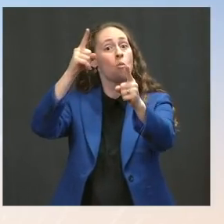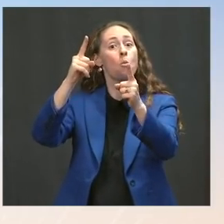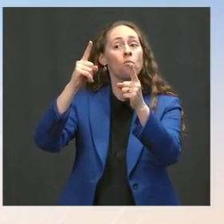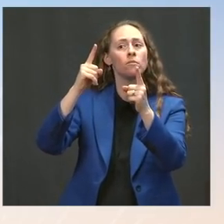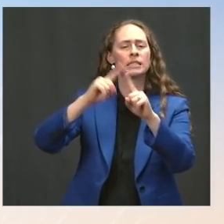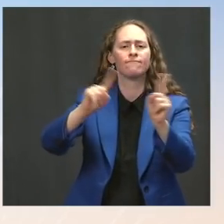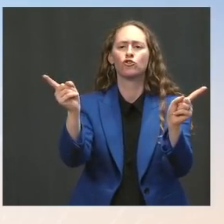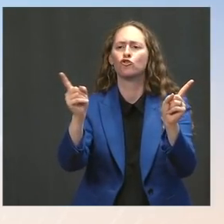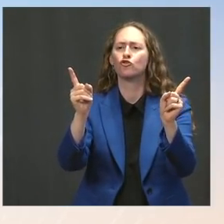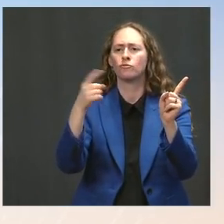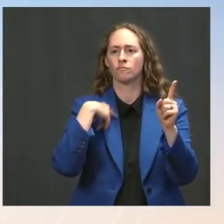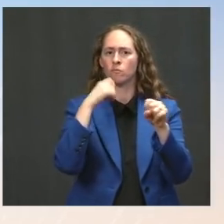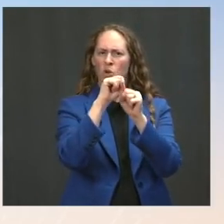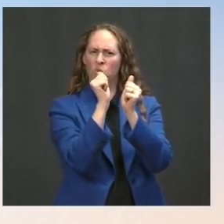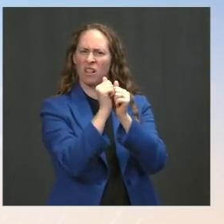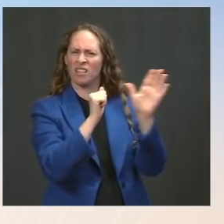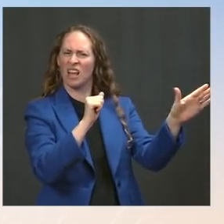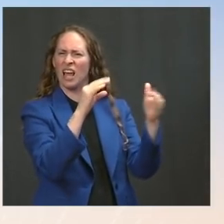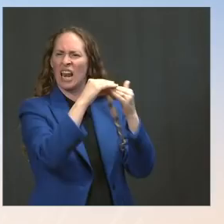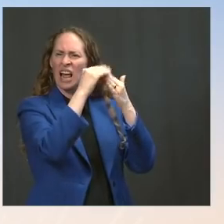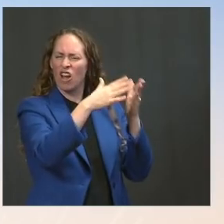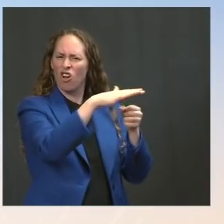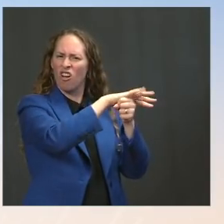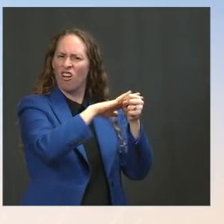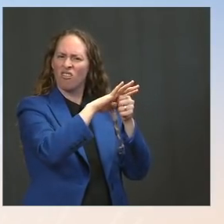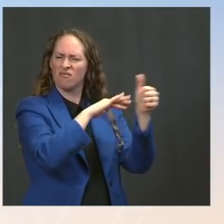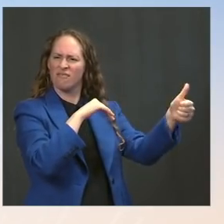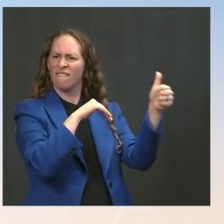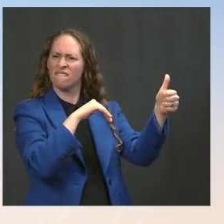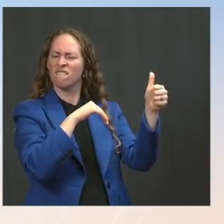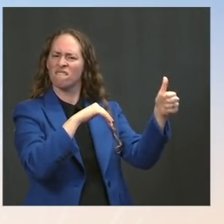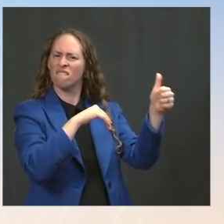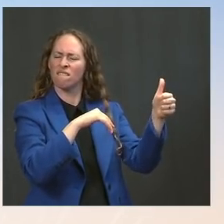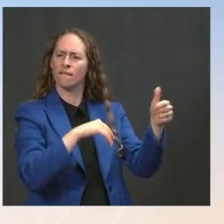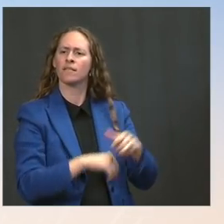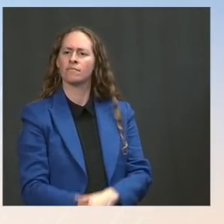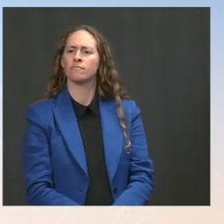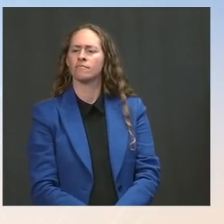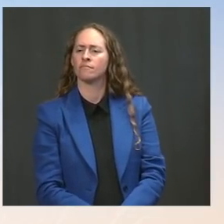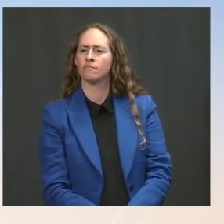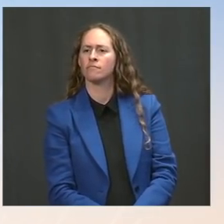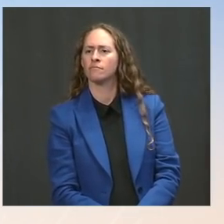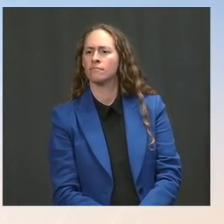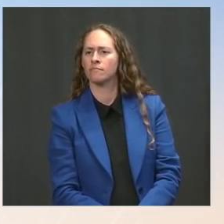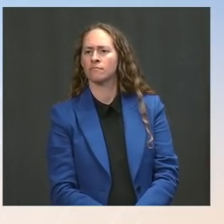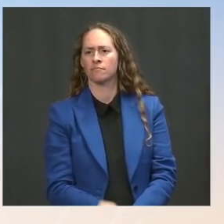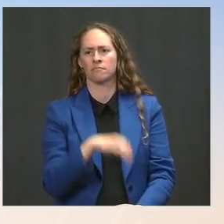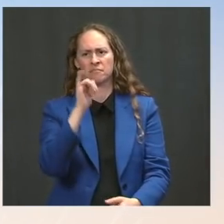of course, the Iraqi leadership, and one where we feel we can continue to be quite constructive in fighting ISIS